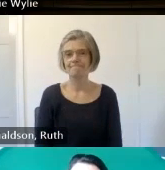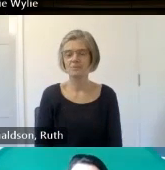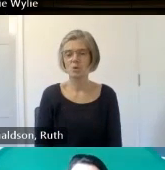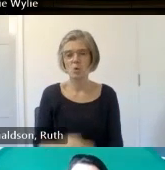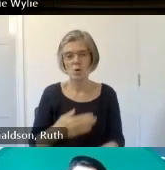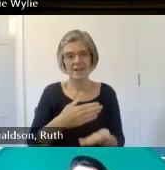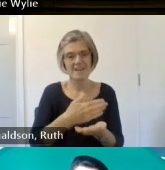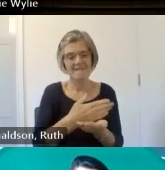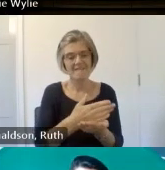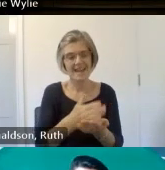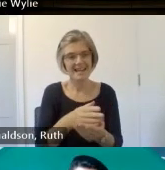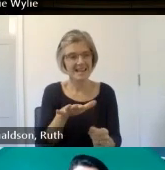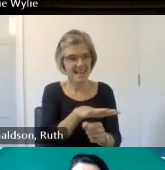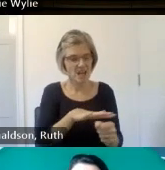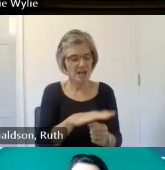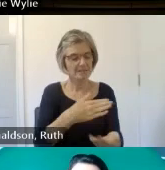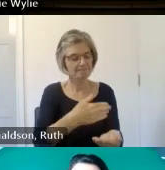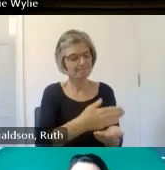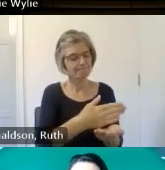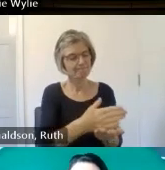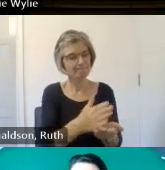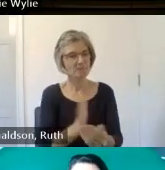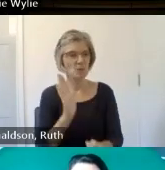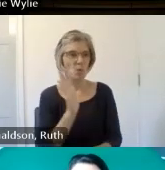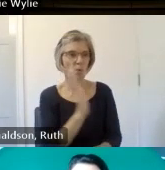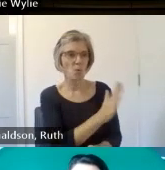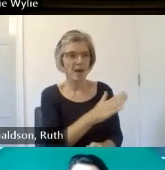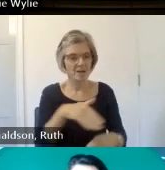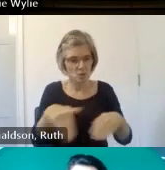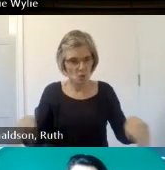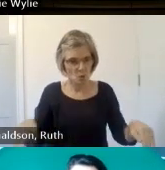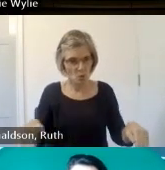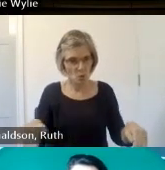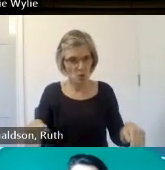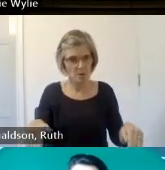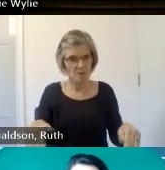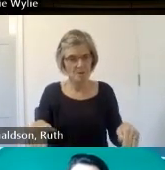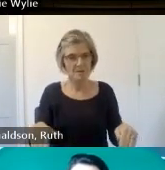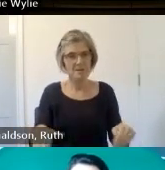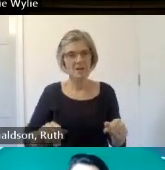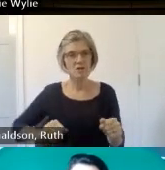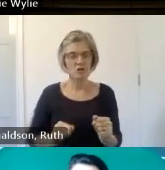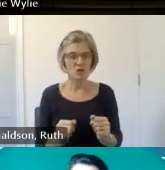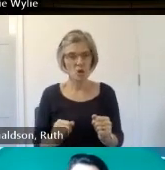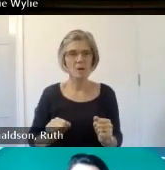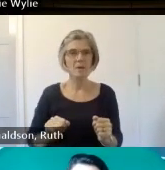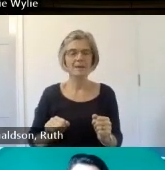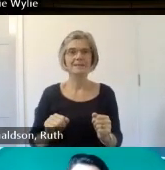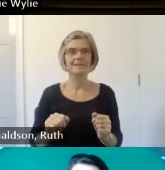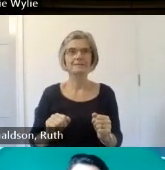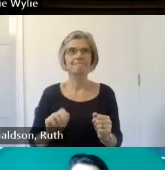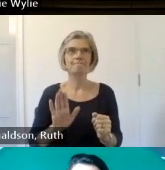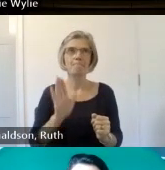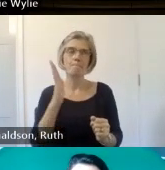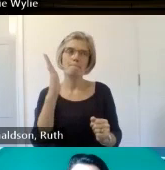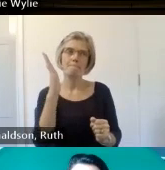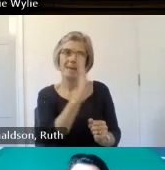effectively the West Coast mainland and islands of Scotland and appointed a local story gatherer